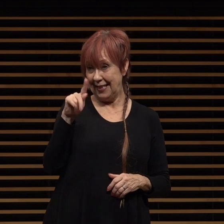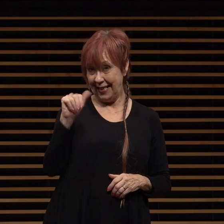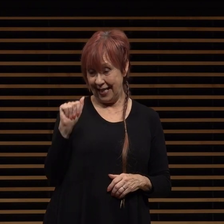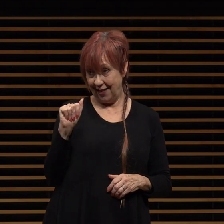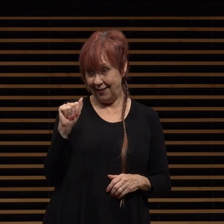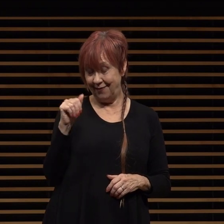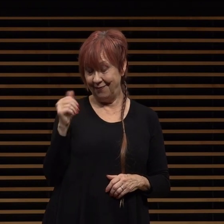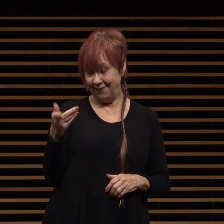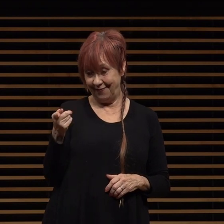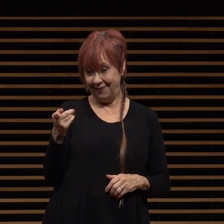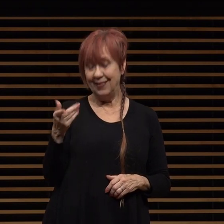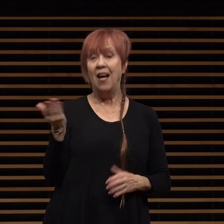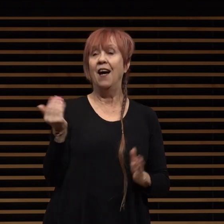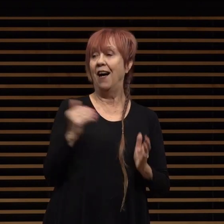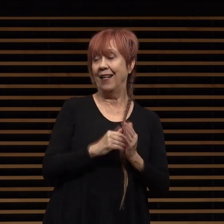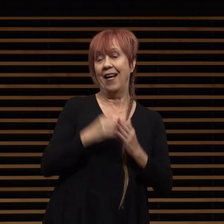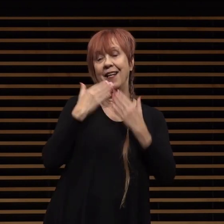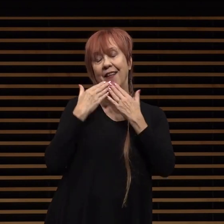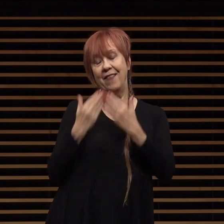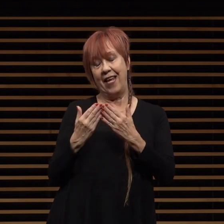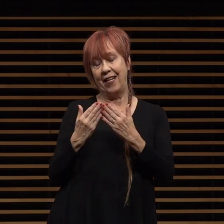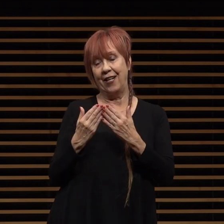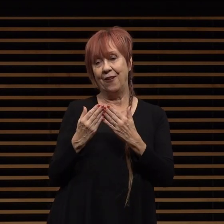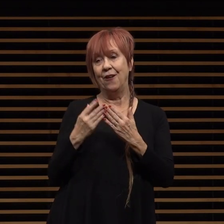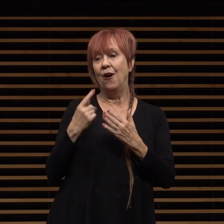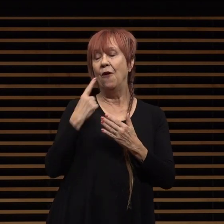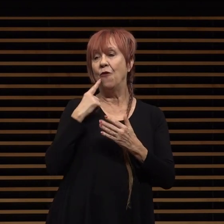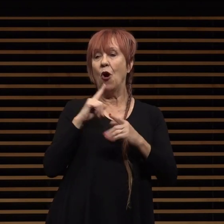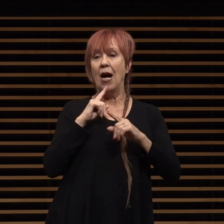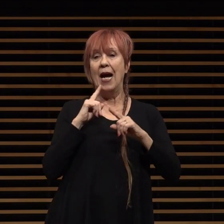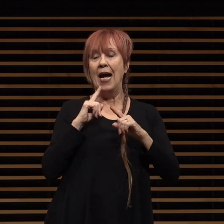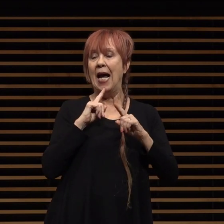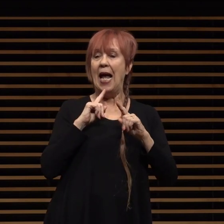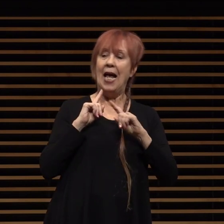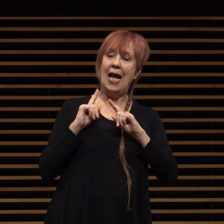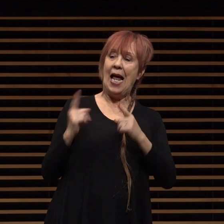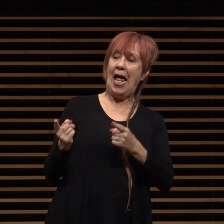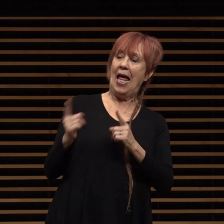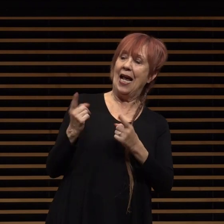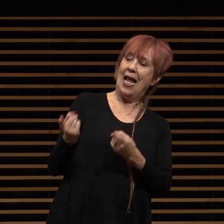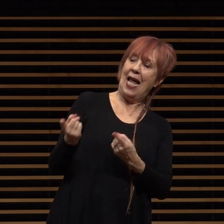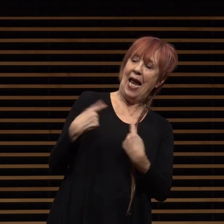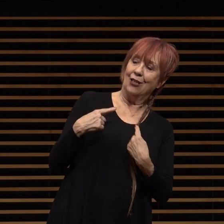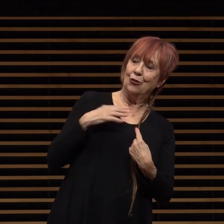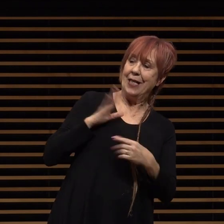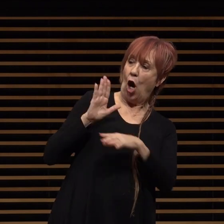again thank you to cynthia for answering the call when our